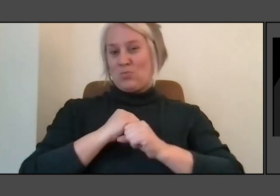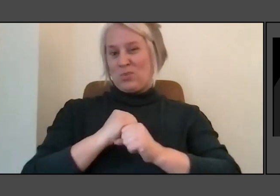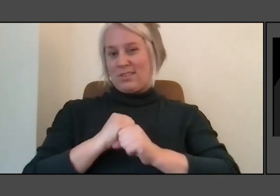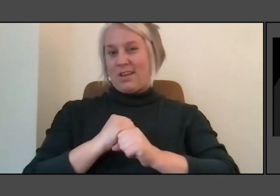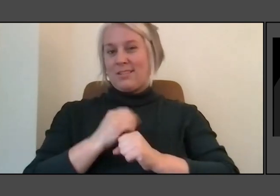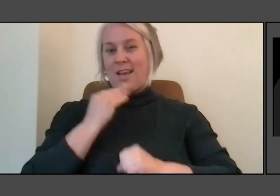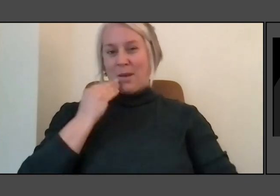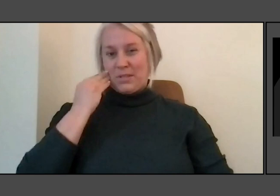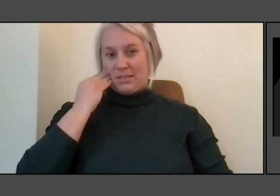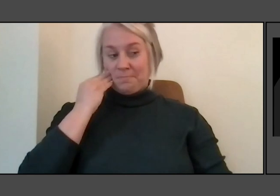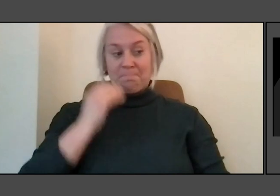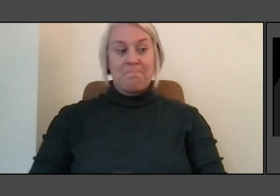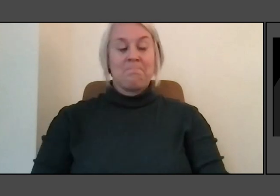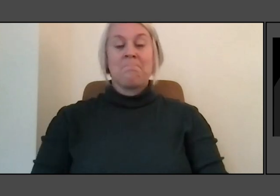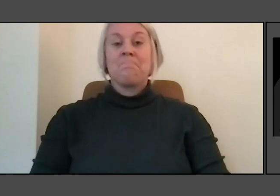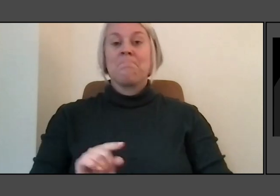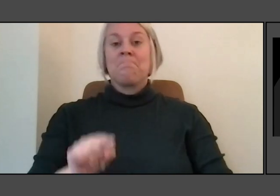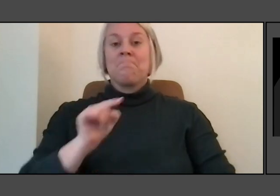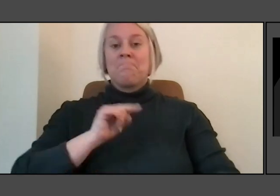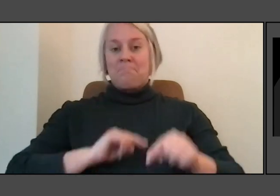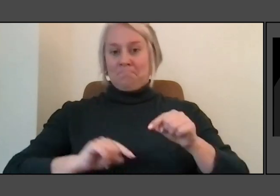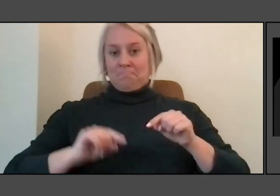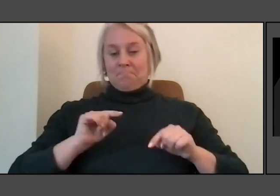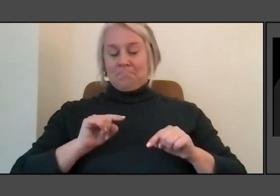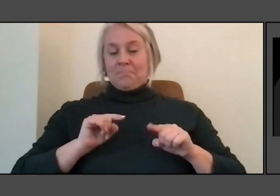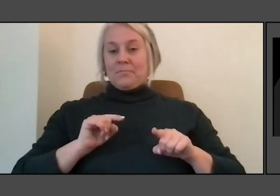explain how we encounter it, how we come to it.